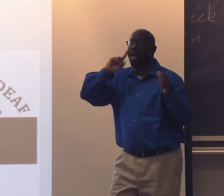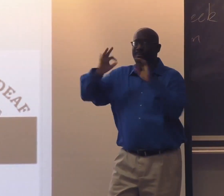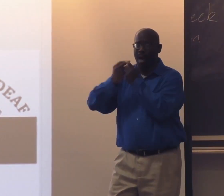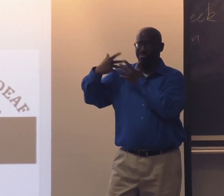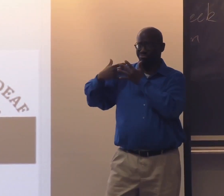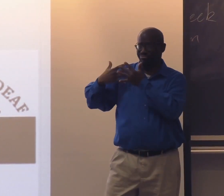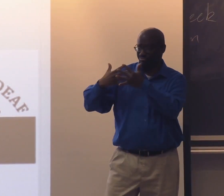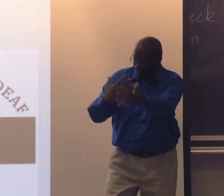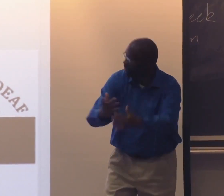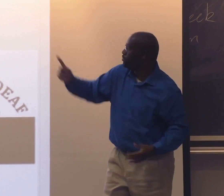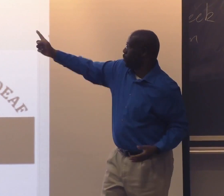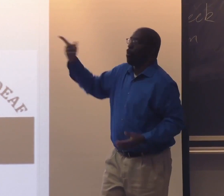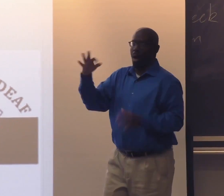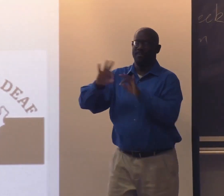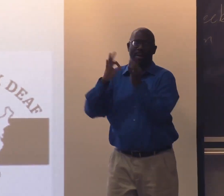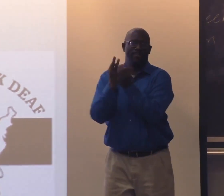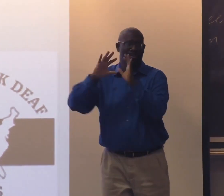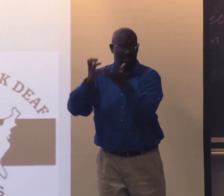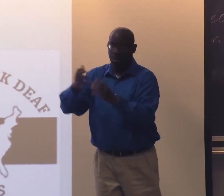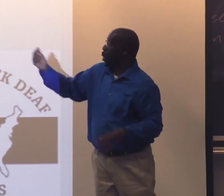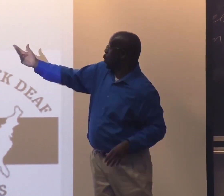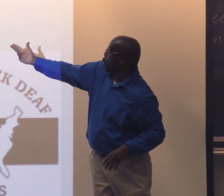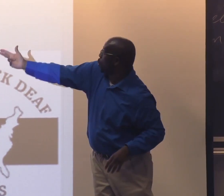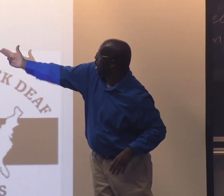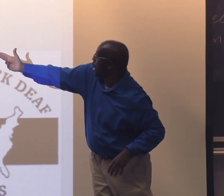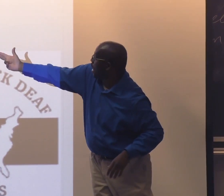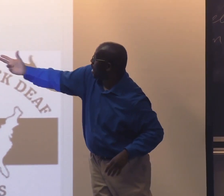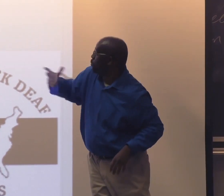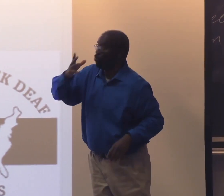Remember, we talked about this multi-generational family. And this is a part of it.